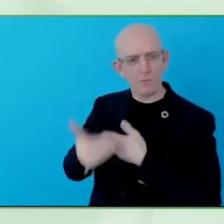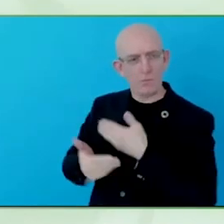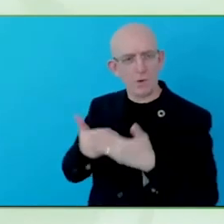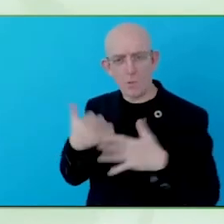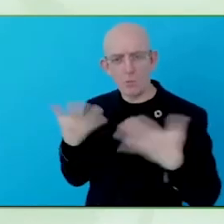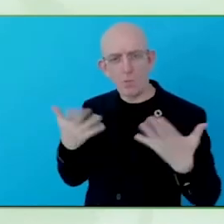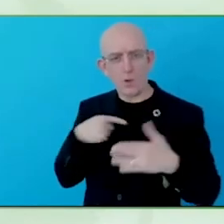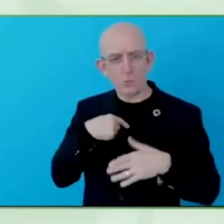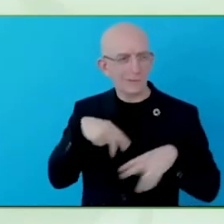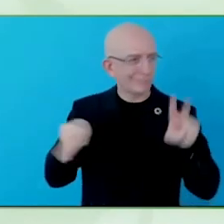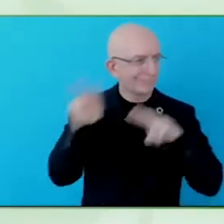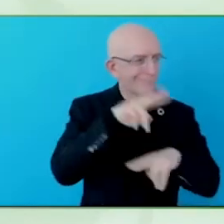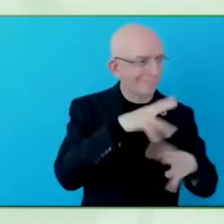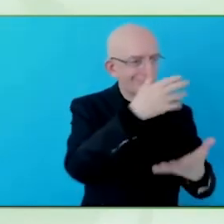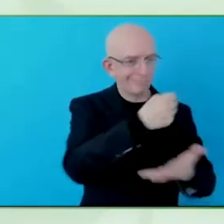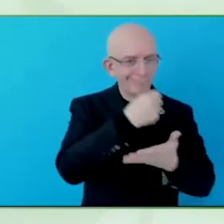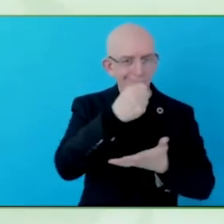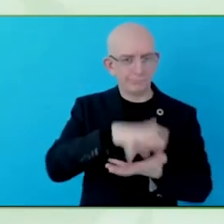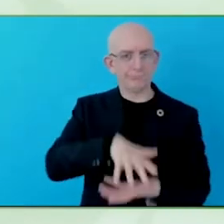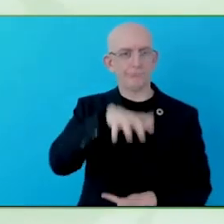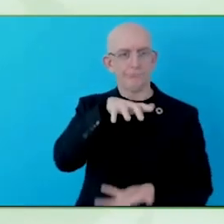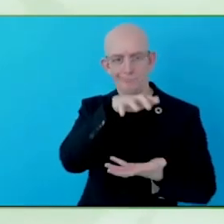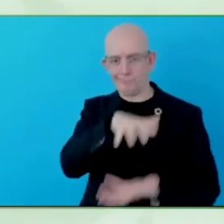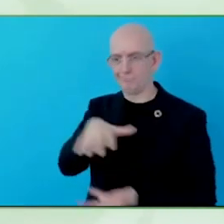To become part of our business as usual.